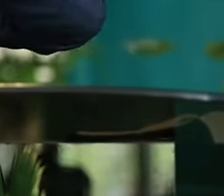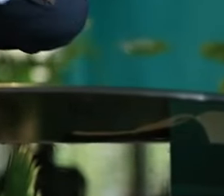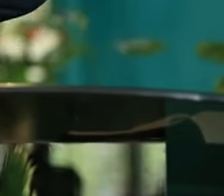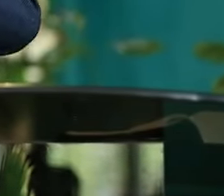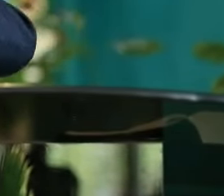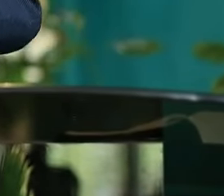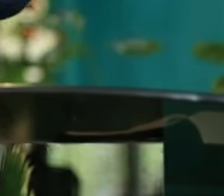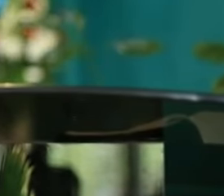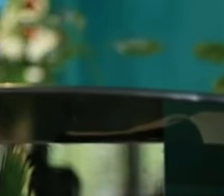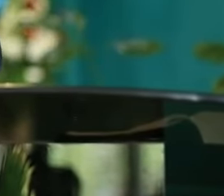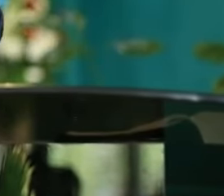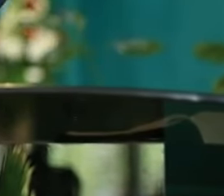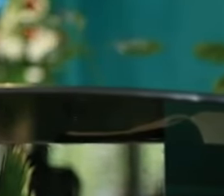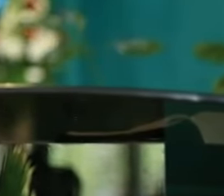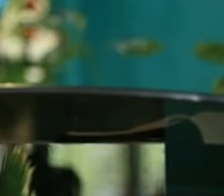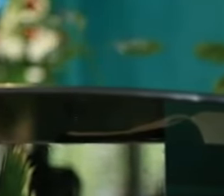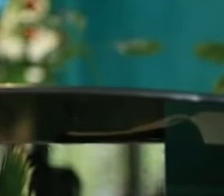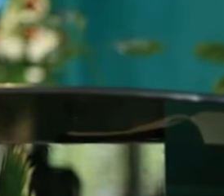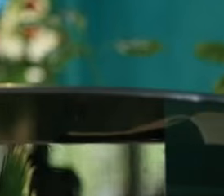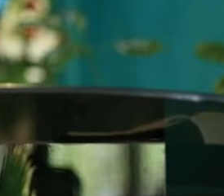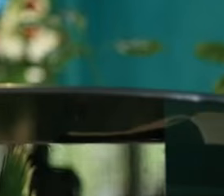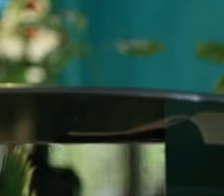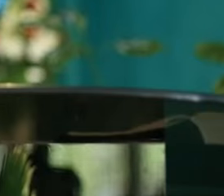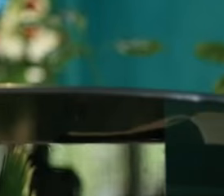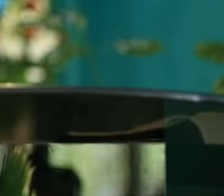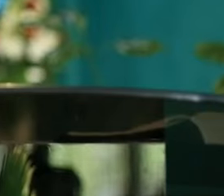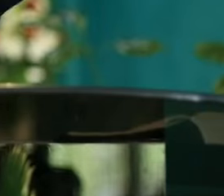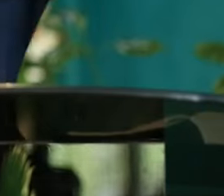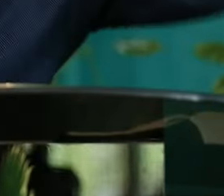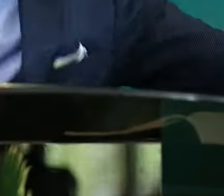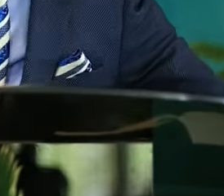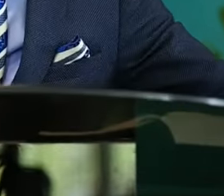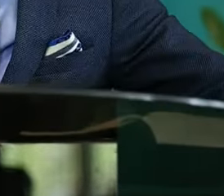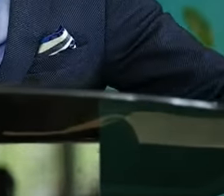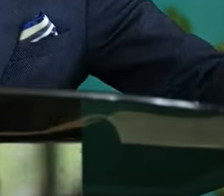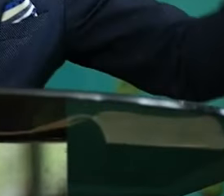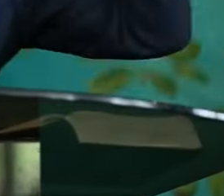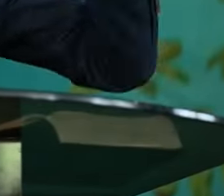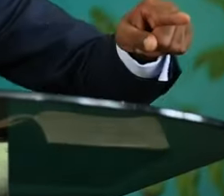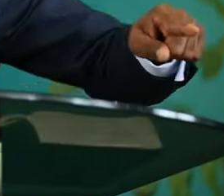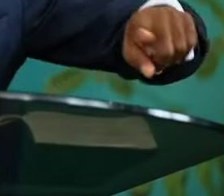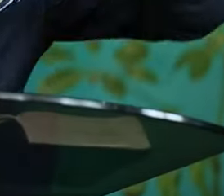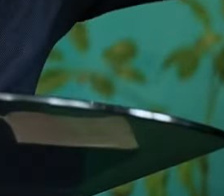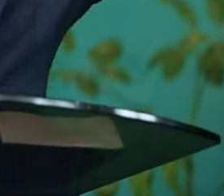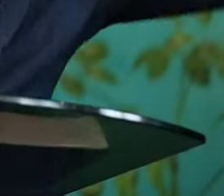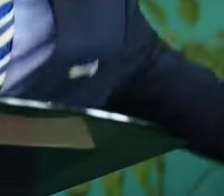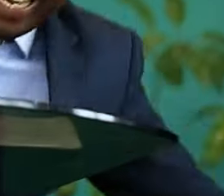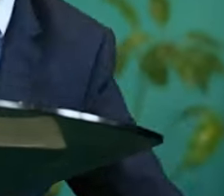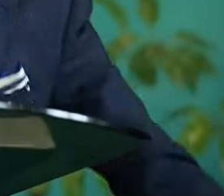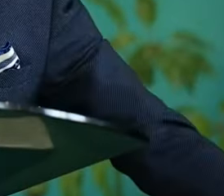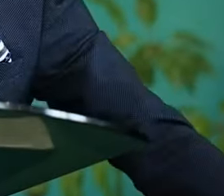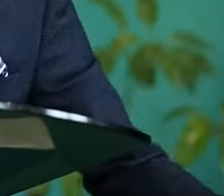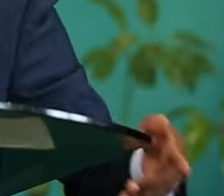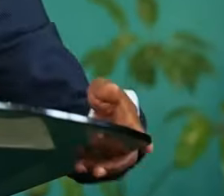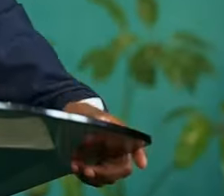to pray for them because they are sick you have the power to pray for your healing and